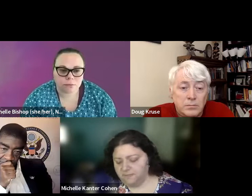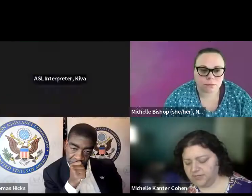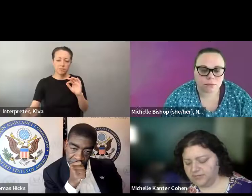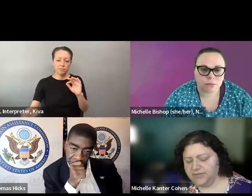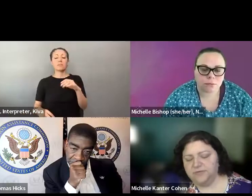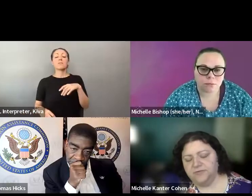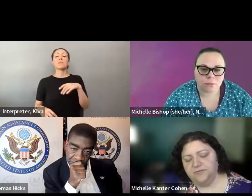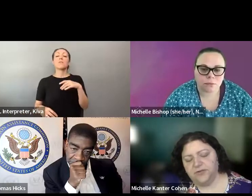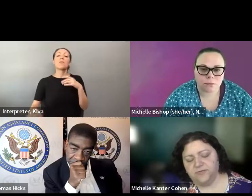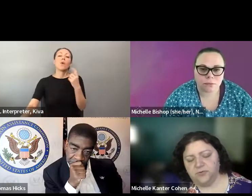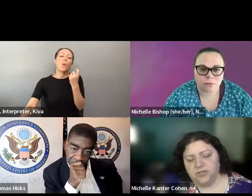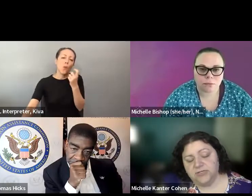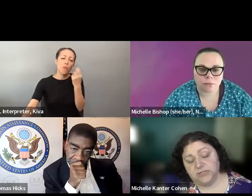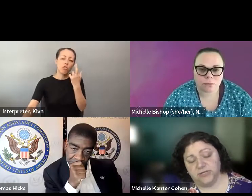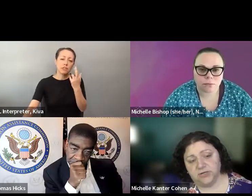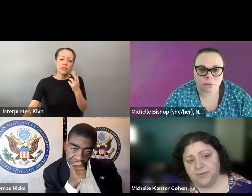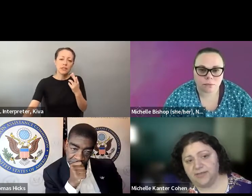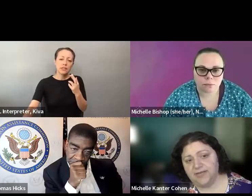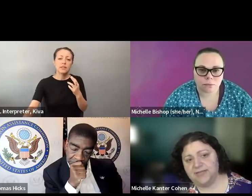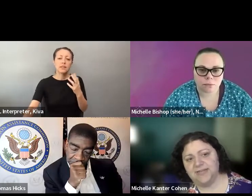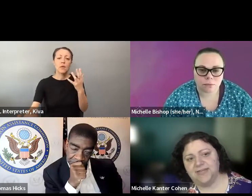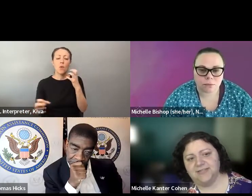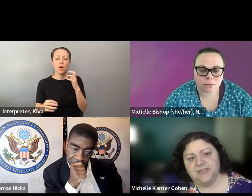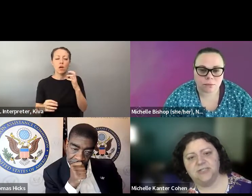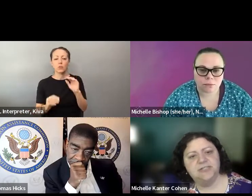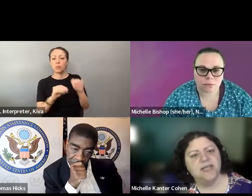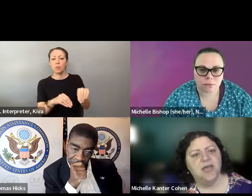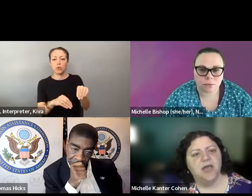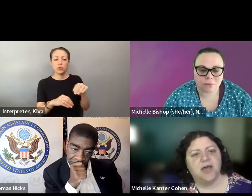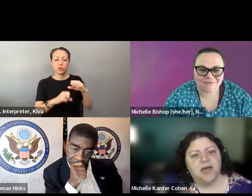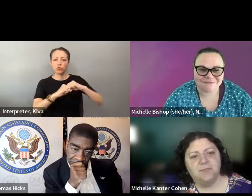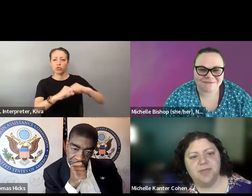. Having more flexibility on the part of supervisors of